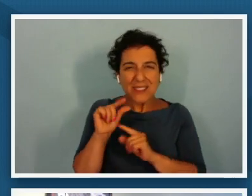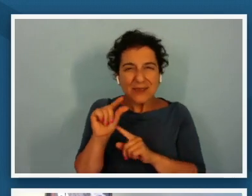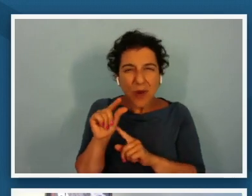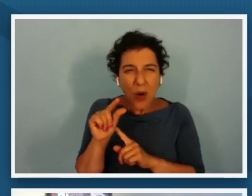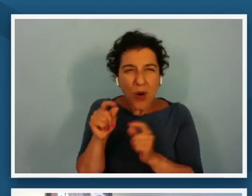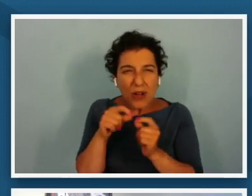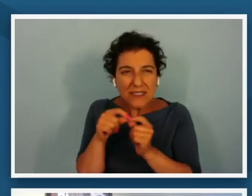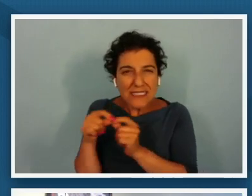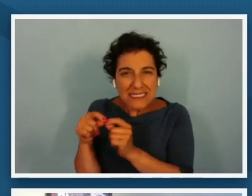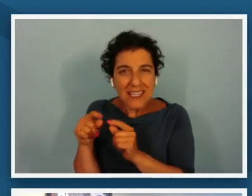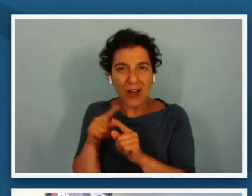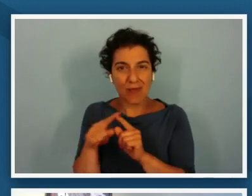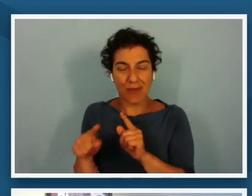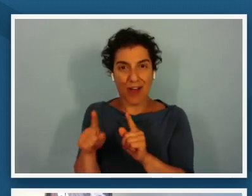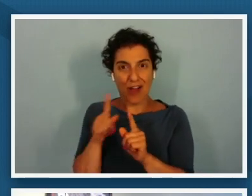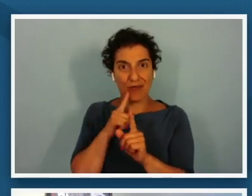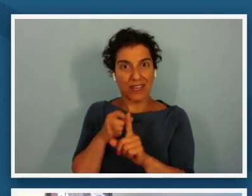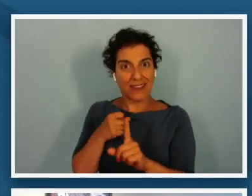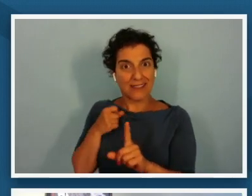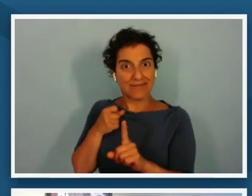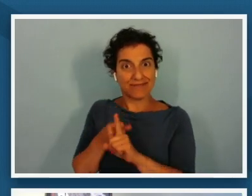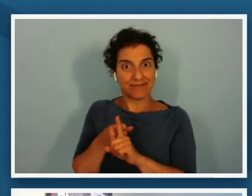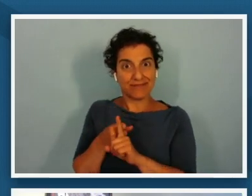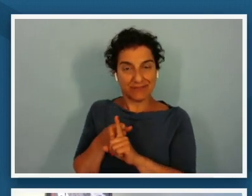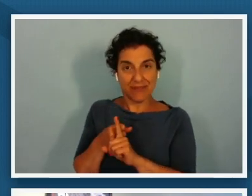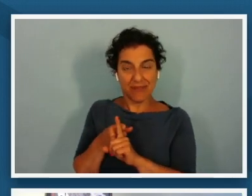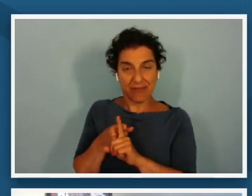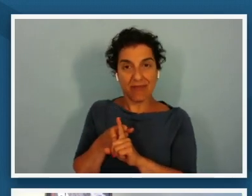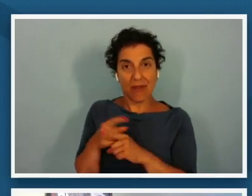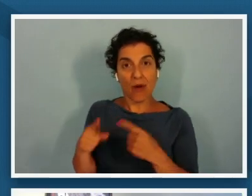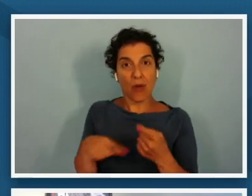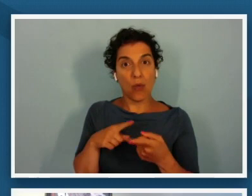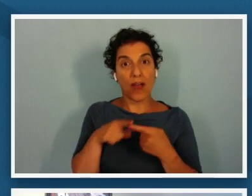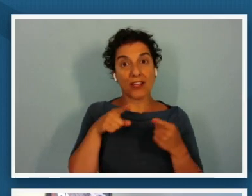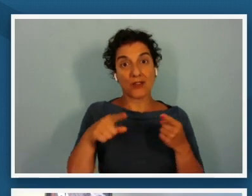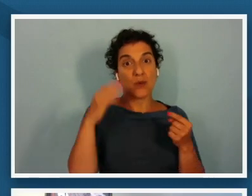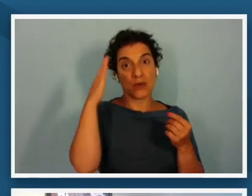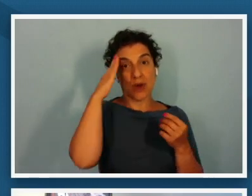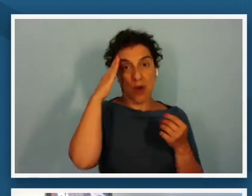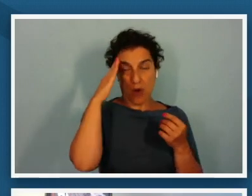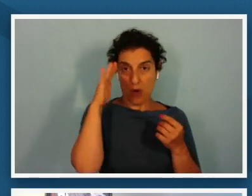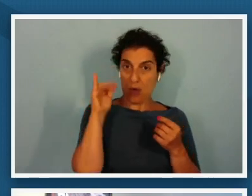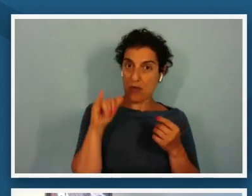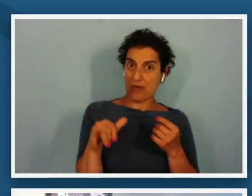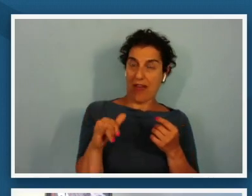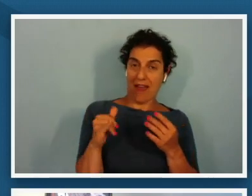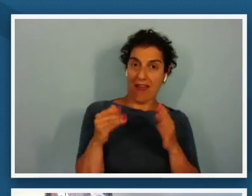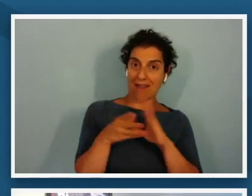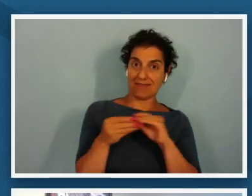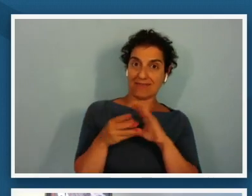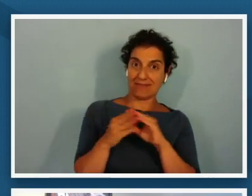so poignant when when you know that piece of when